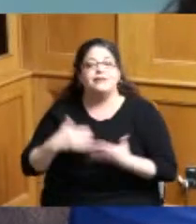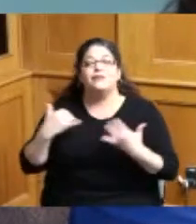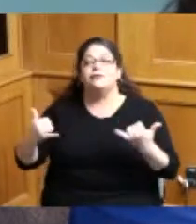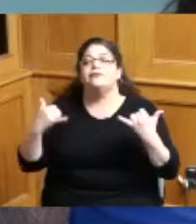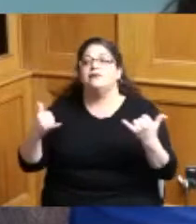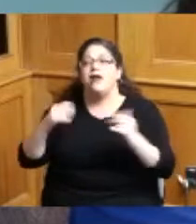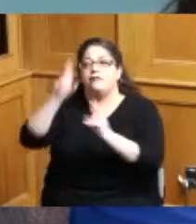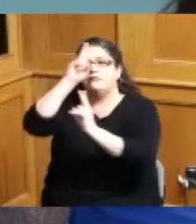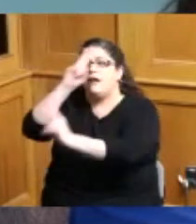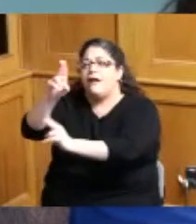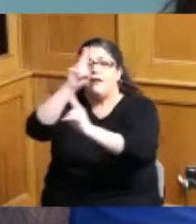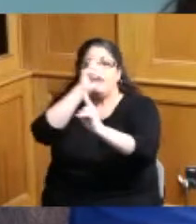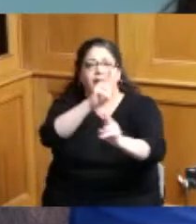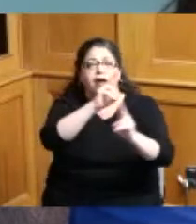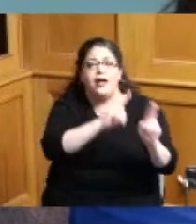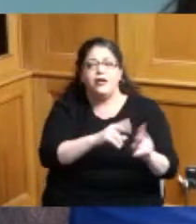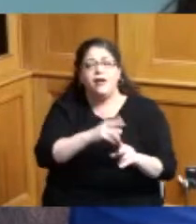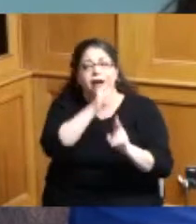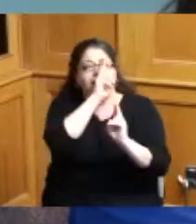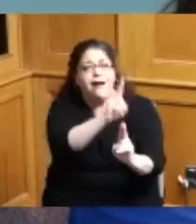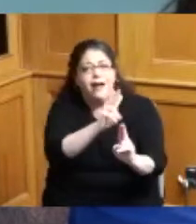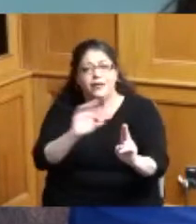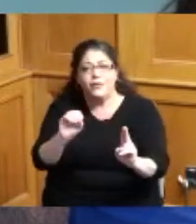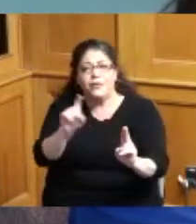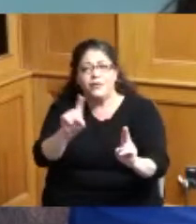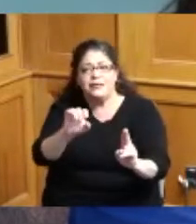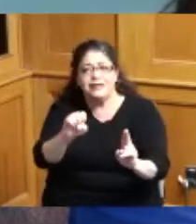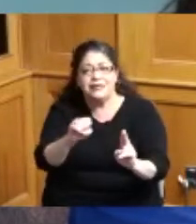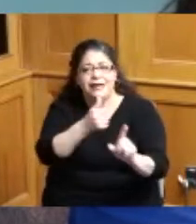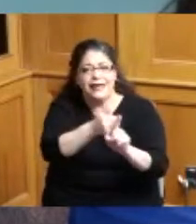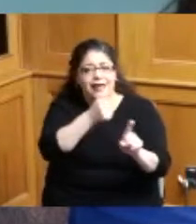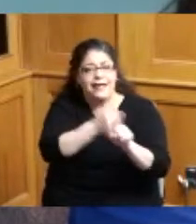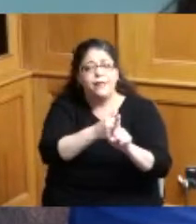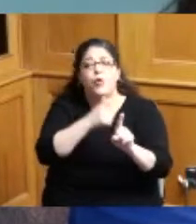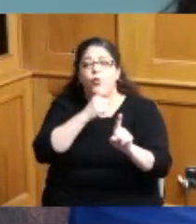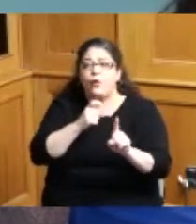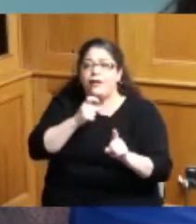and I wanted to honor Ozzie because he's the guy that gets a kid that might be on the wrong track